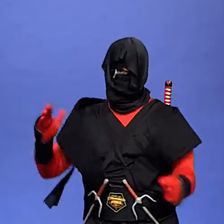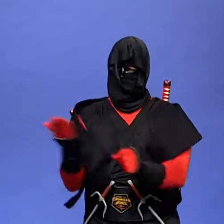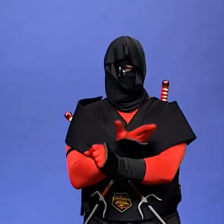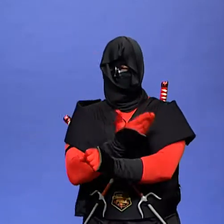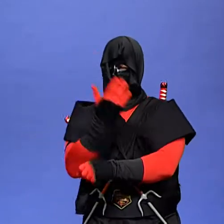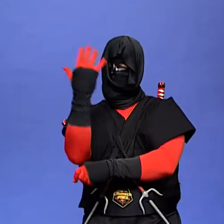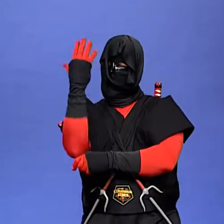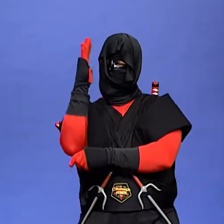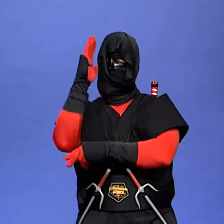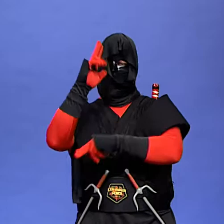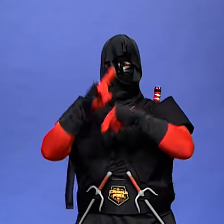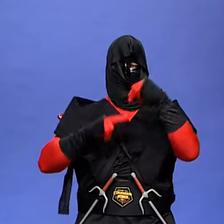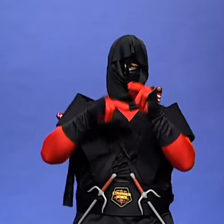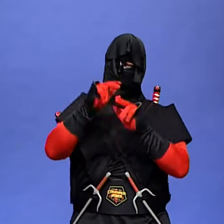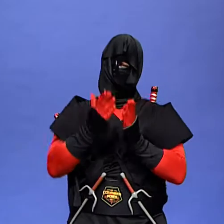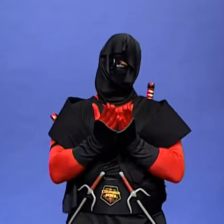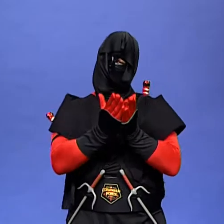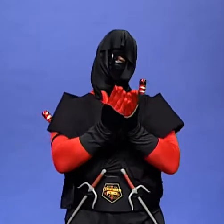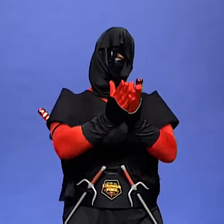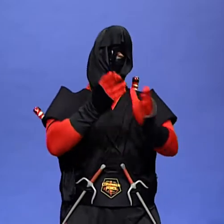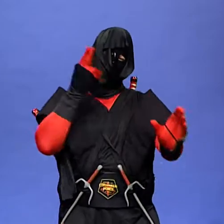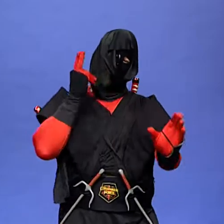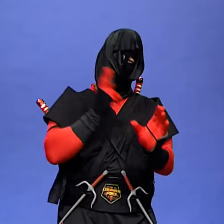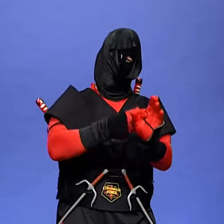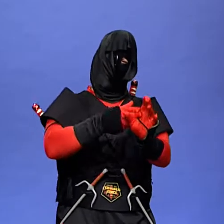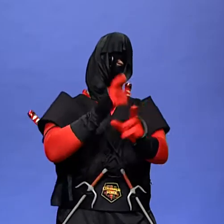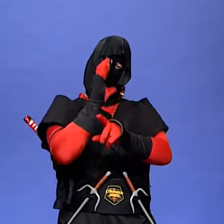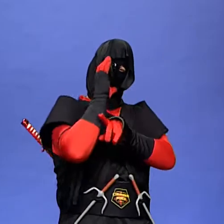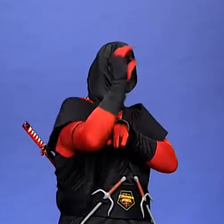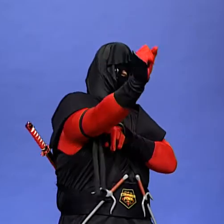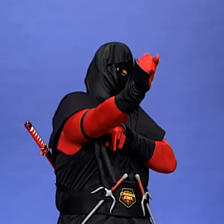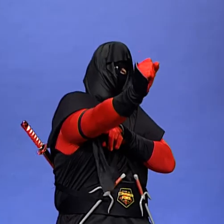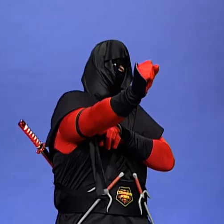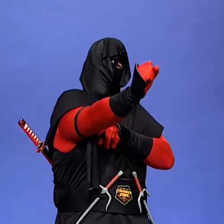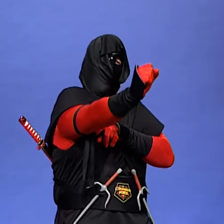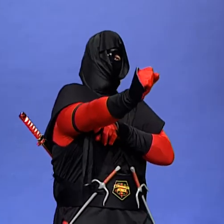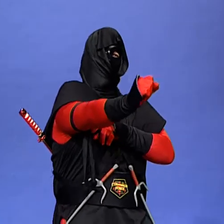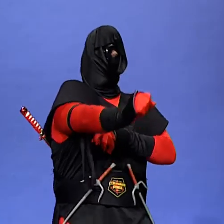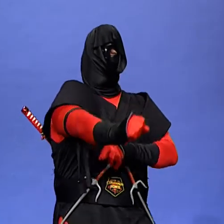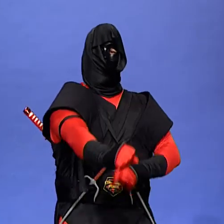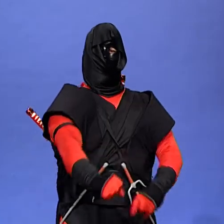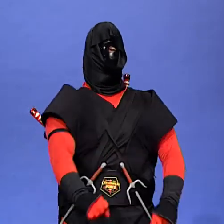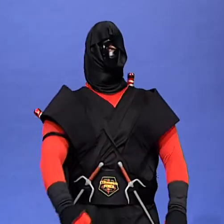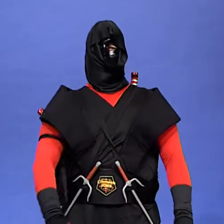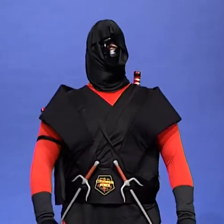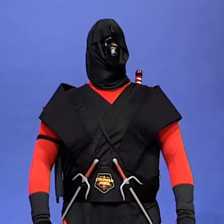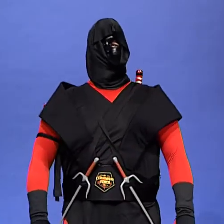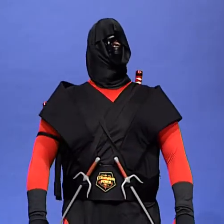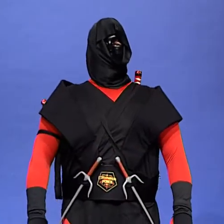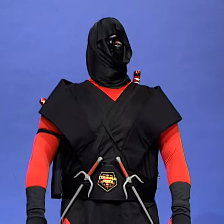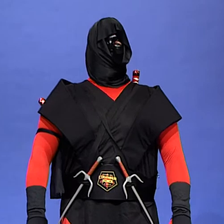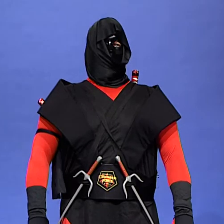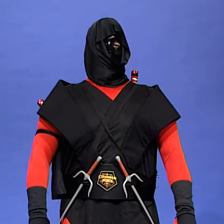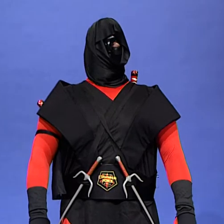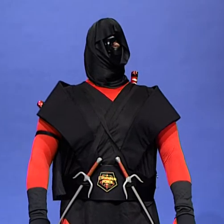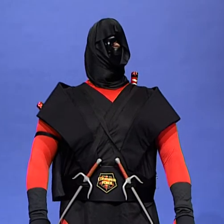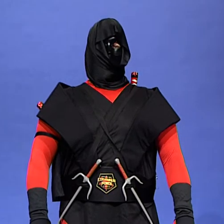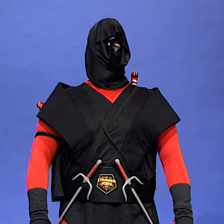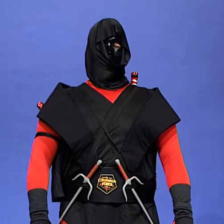a boat and sailed away